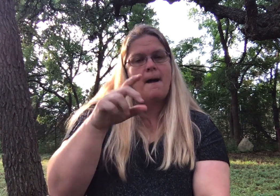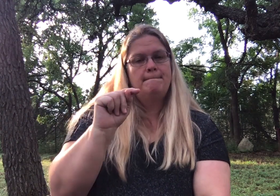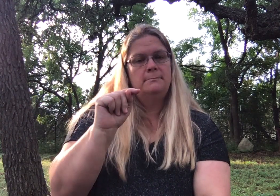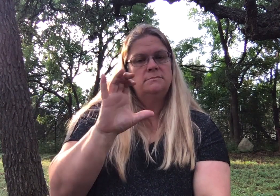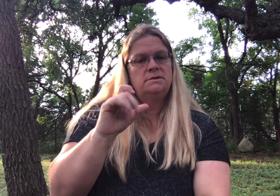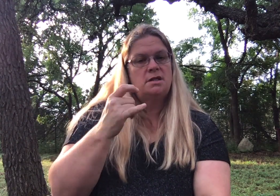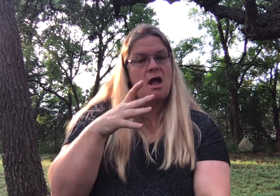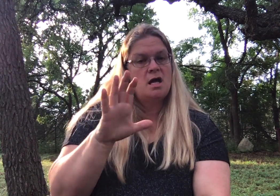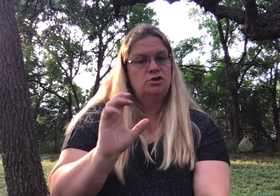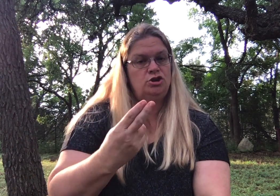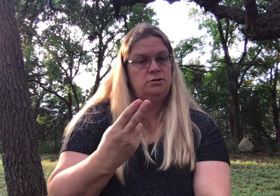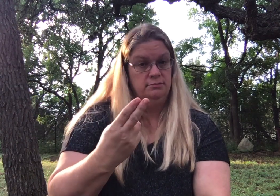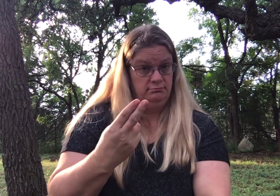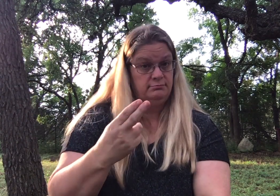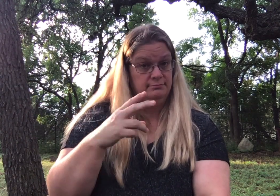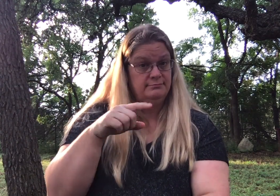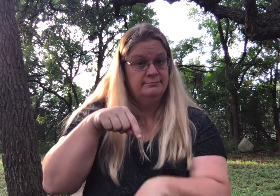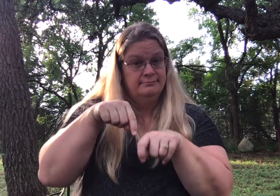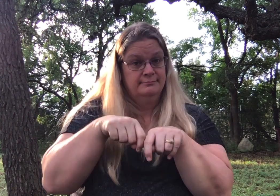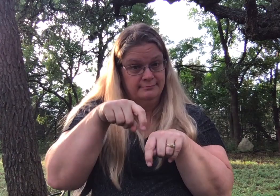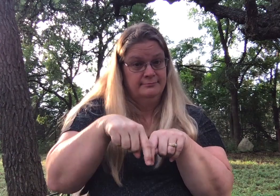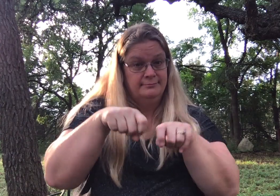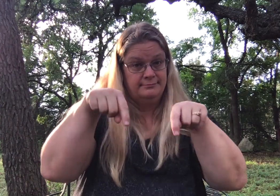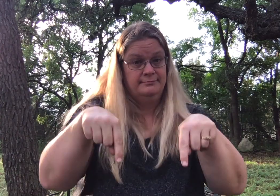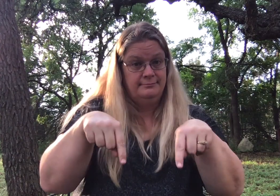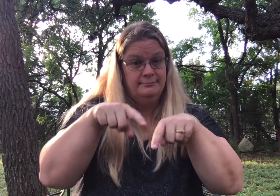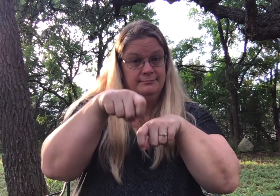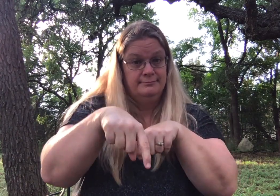Hopscotch is another activity.